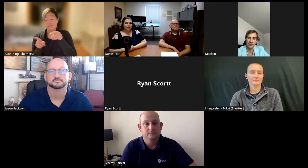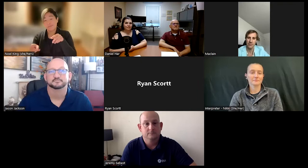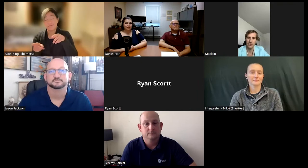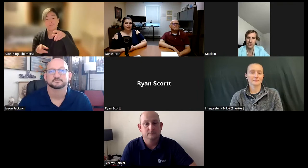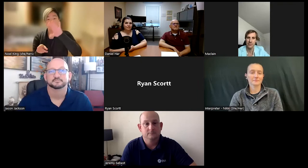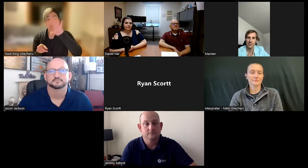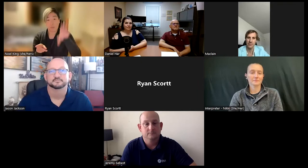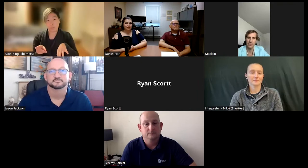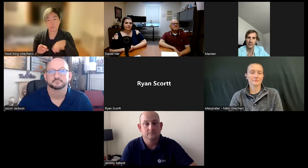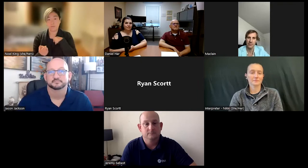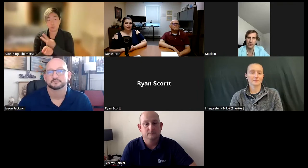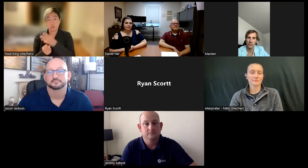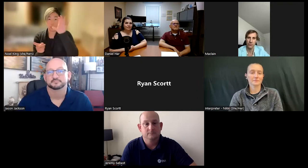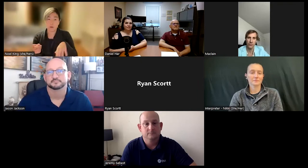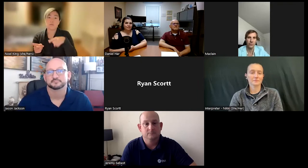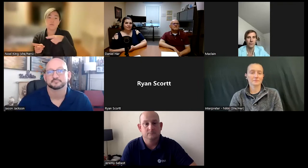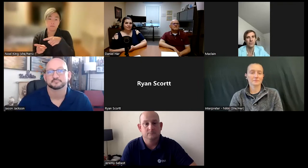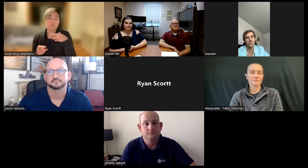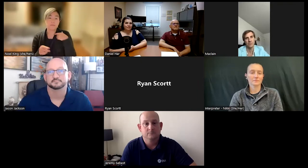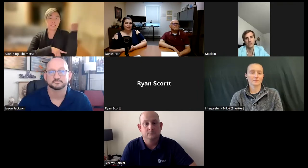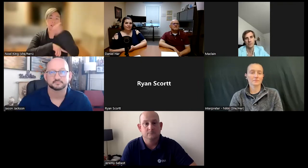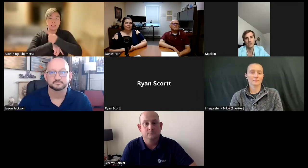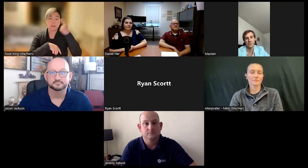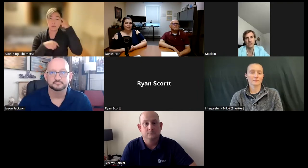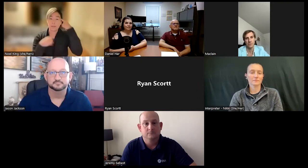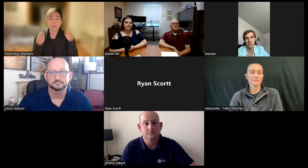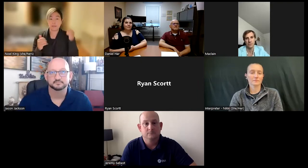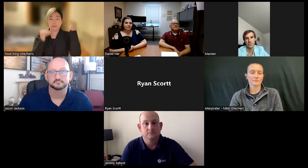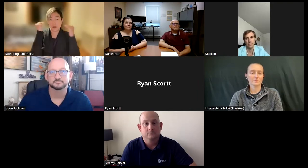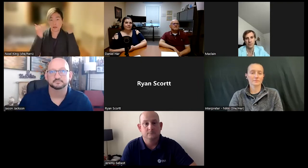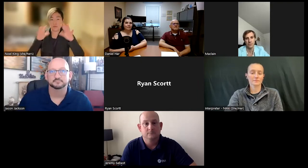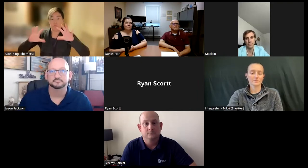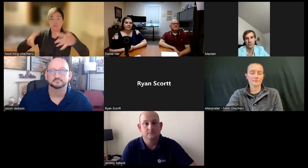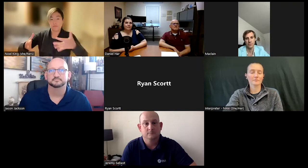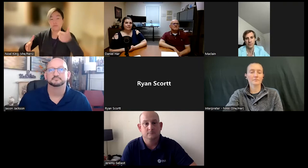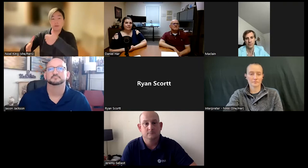and I worked with, in graduate school in Chicago as